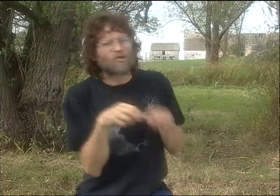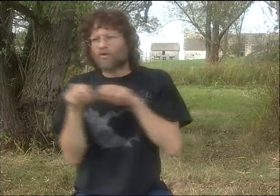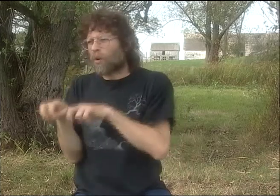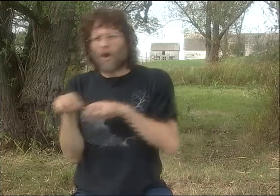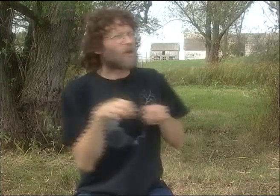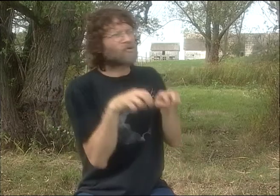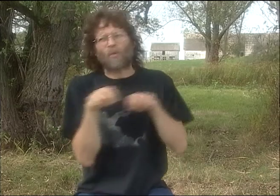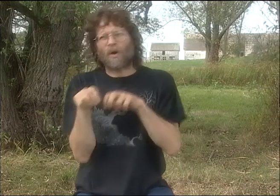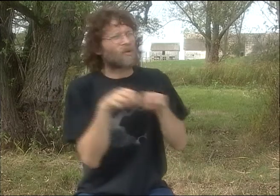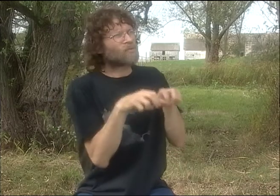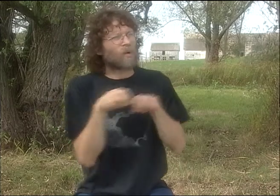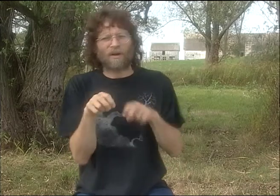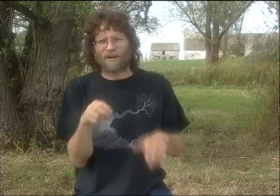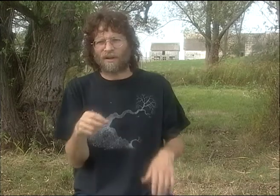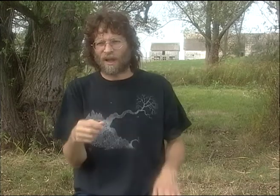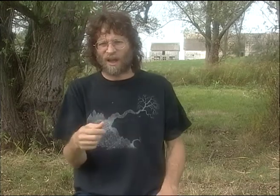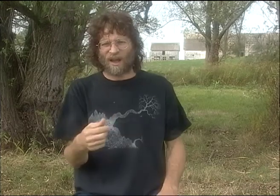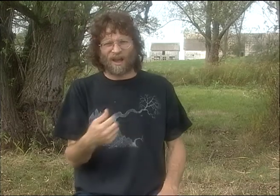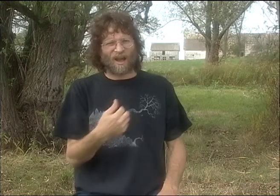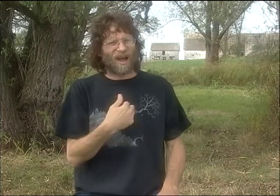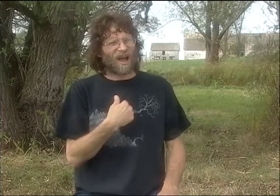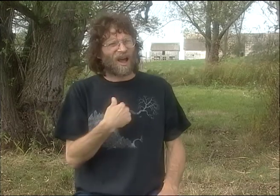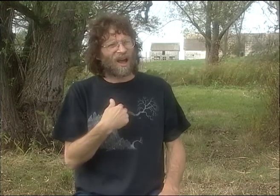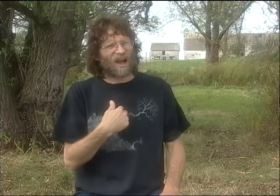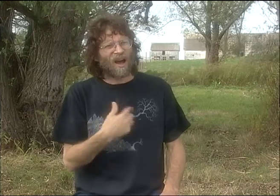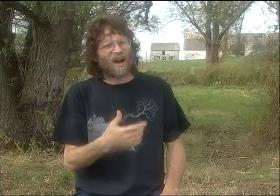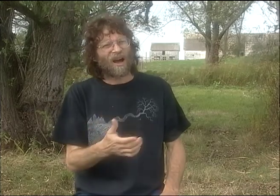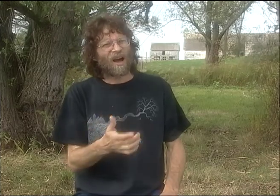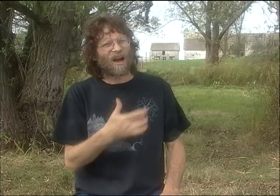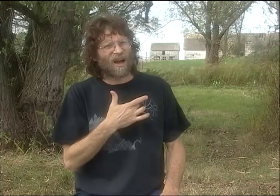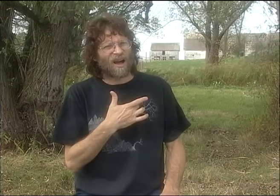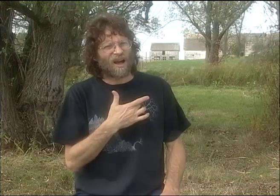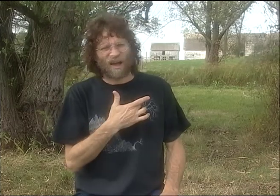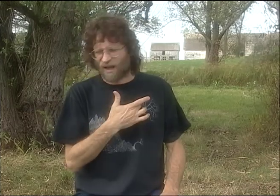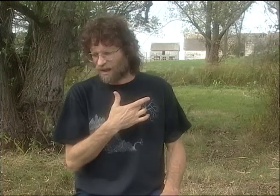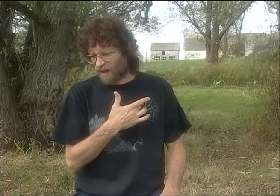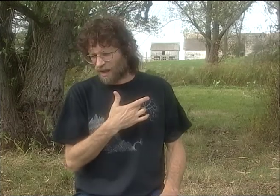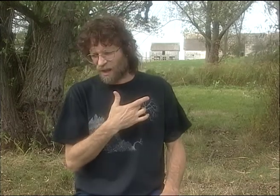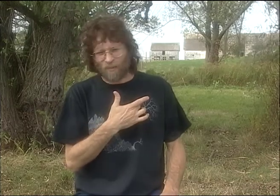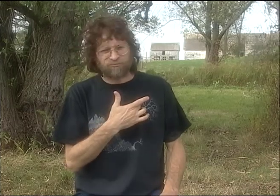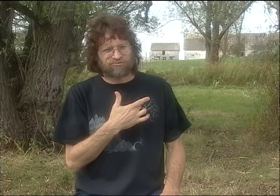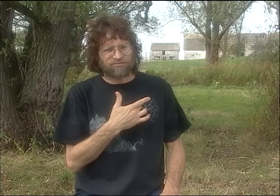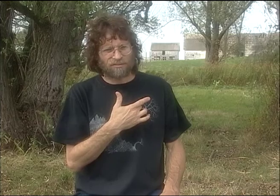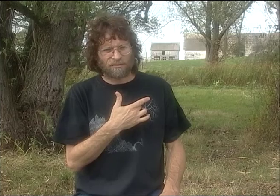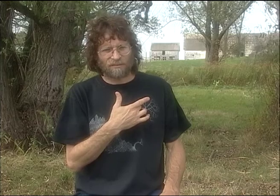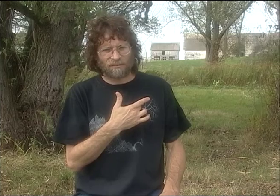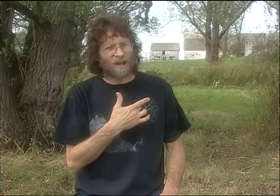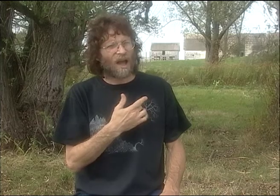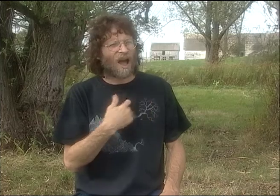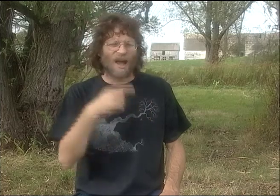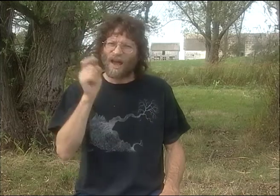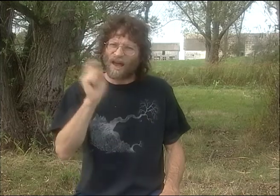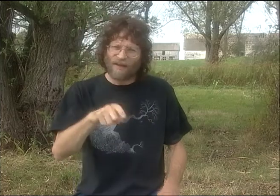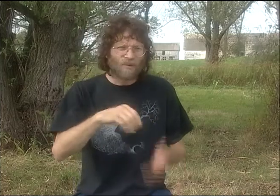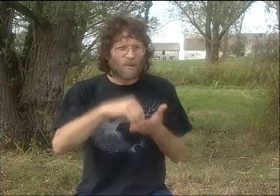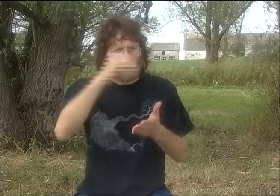AND THEN HE GESTURED. "I SAW A SQUIRREL," SOMETHING THAT LOOKED LIKE AN ANIMAL RUNNING AROUND.